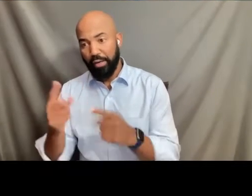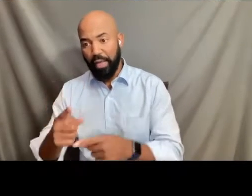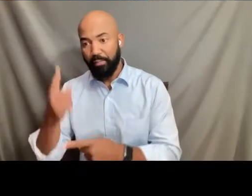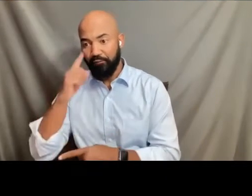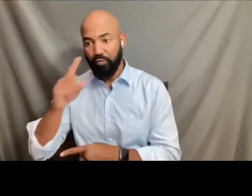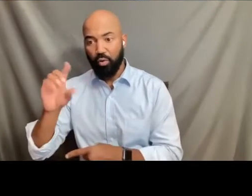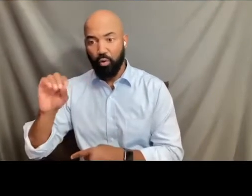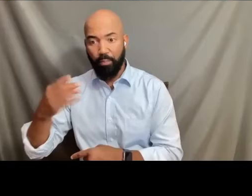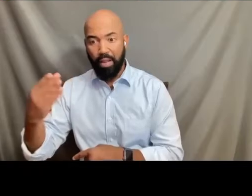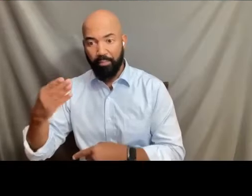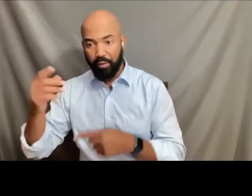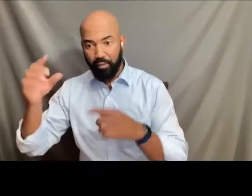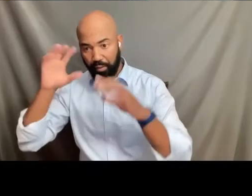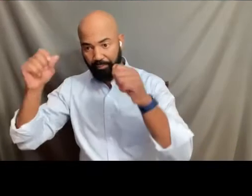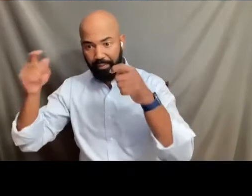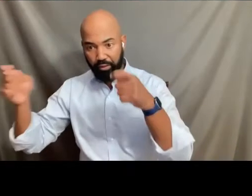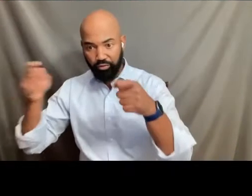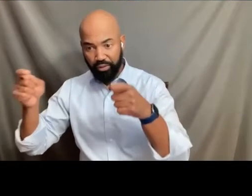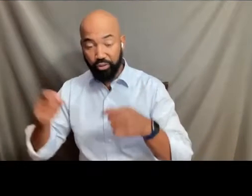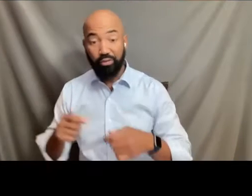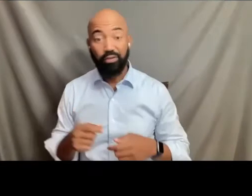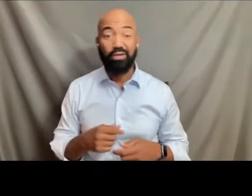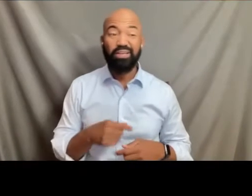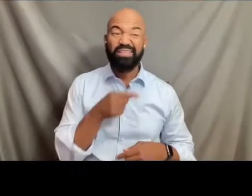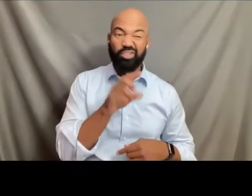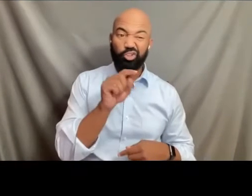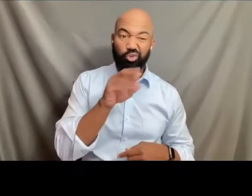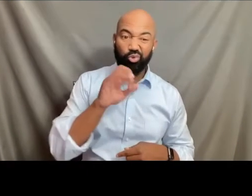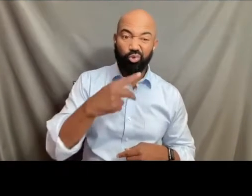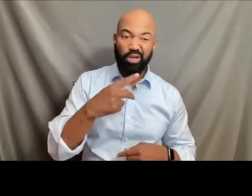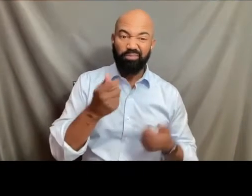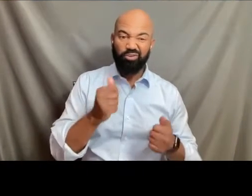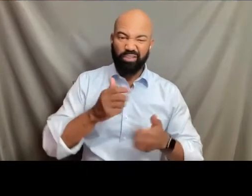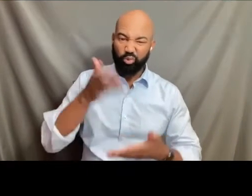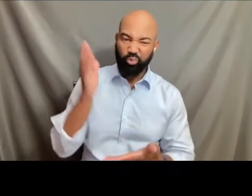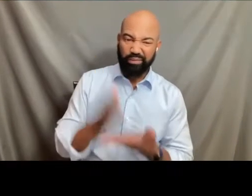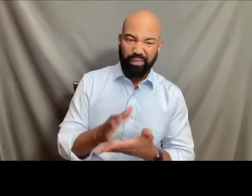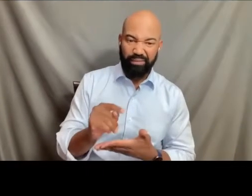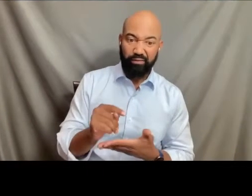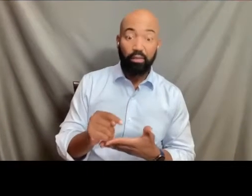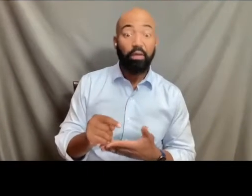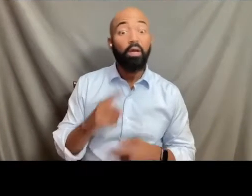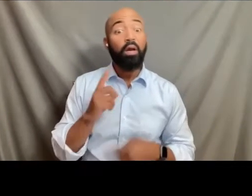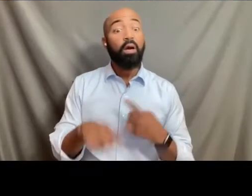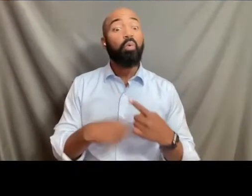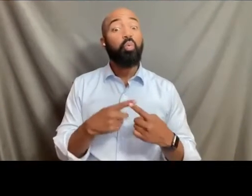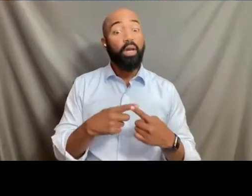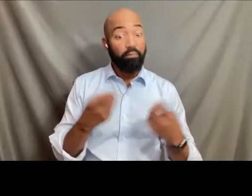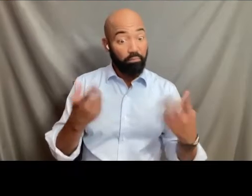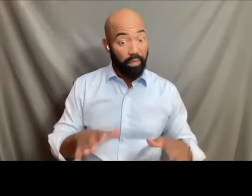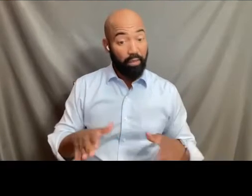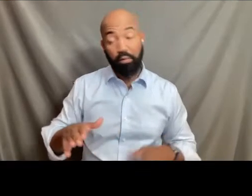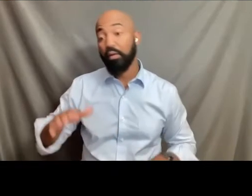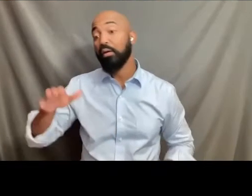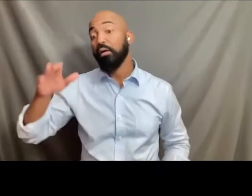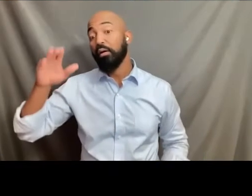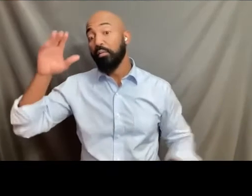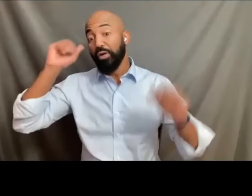Good to know that when Joe Biden became president, he shut all that down and returned the policies of the Pentagon